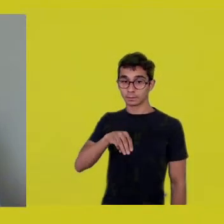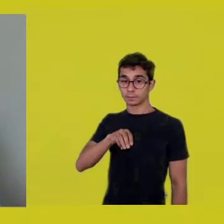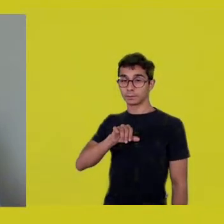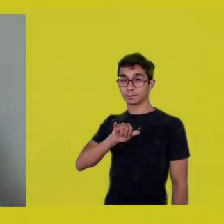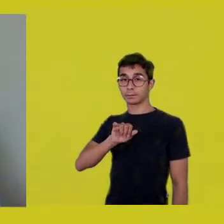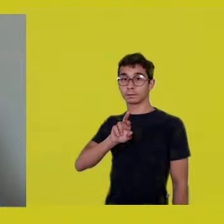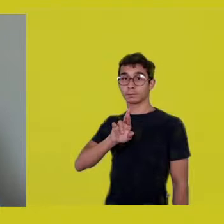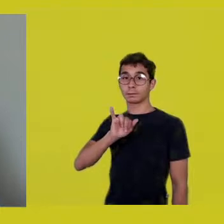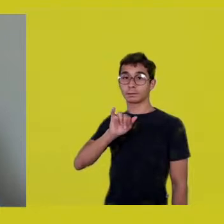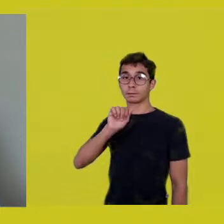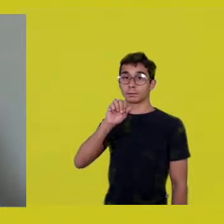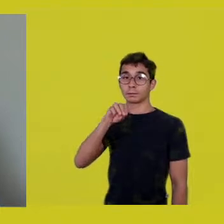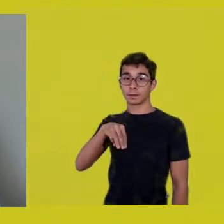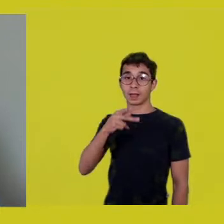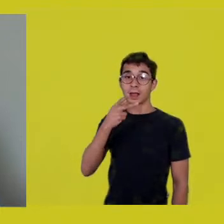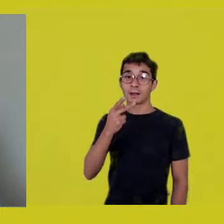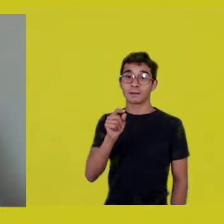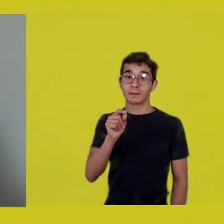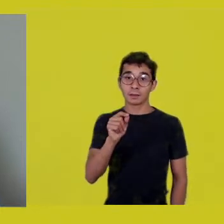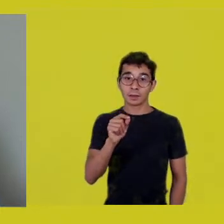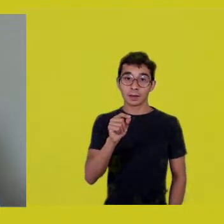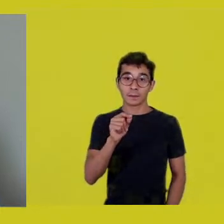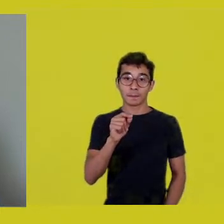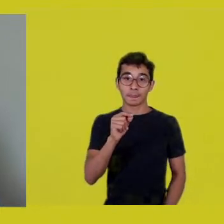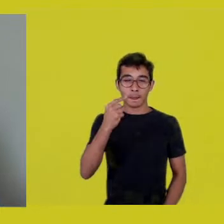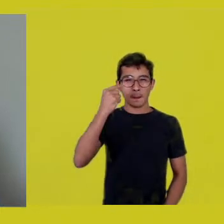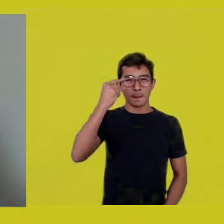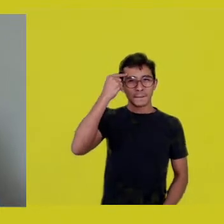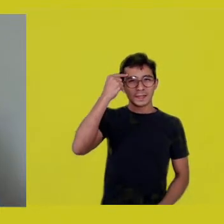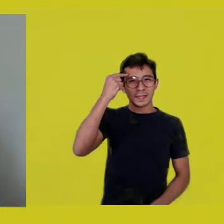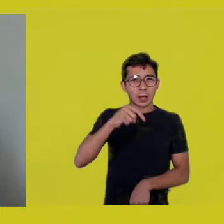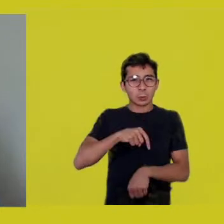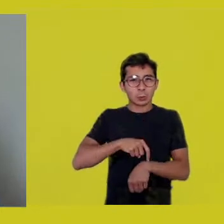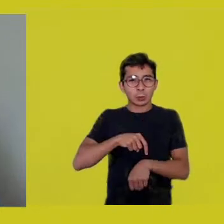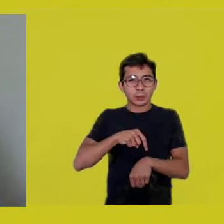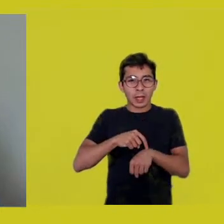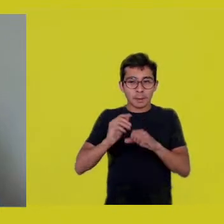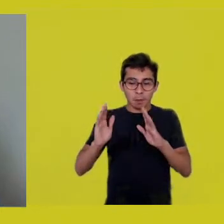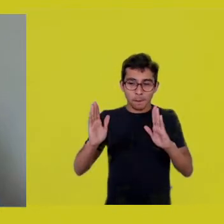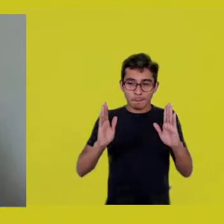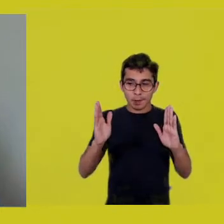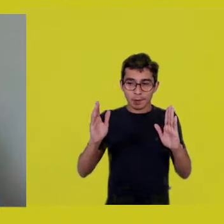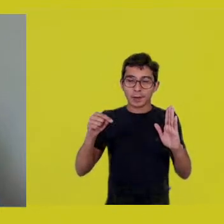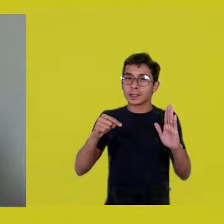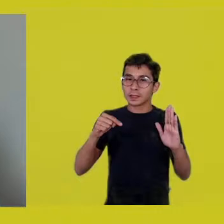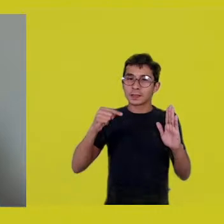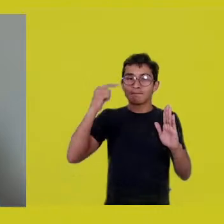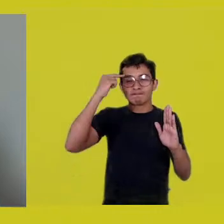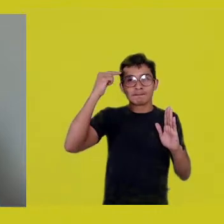time capsule is a great critical reflection. How can we leave this cocoon?